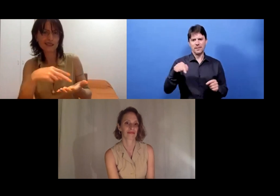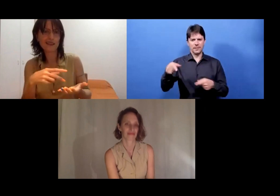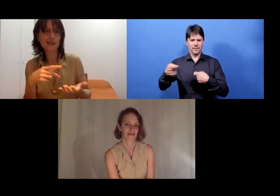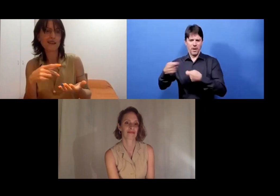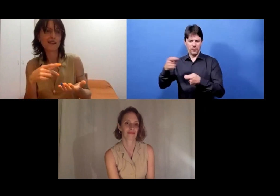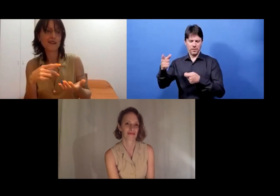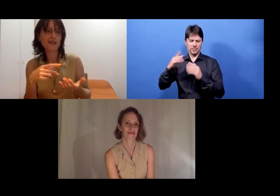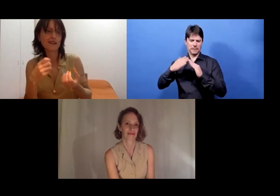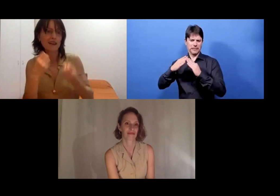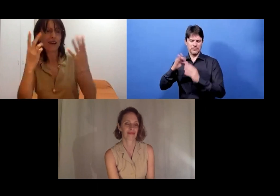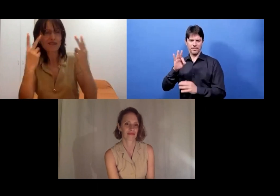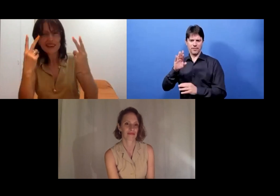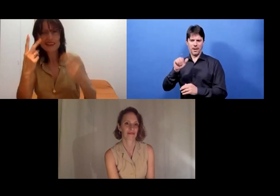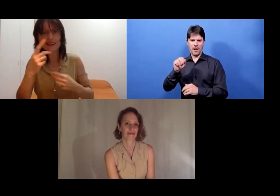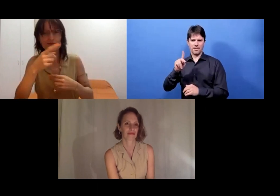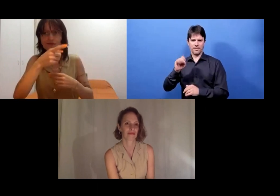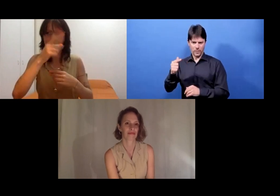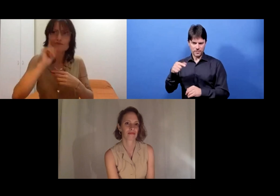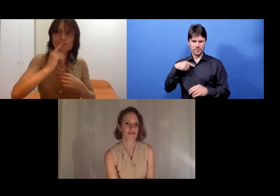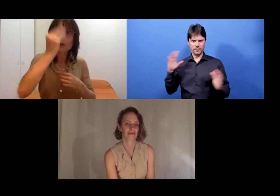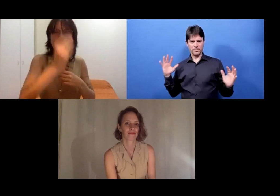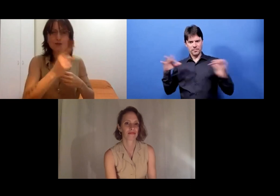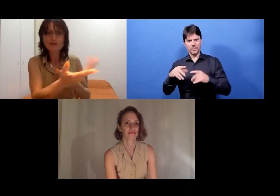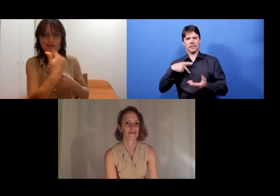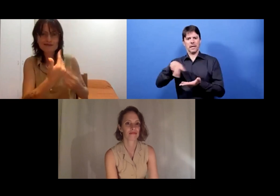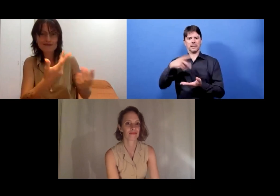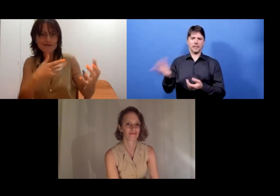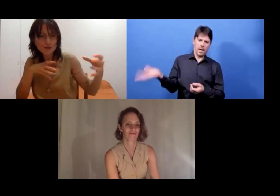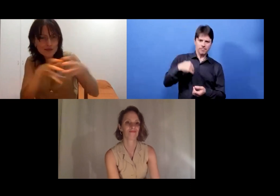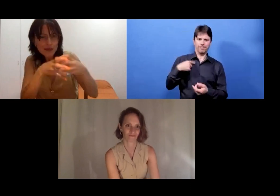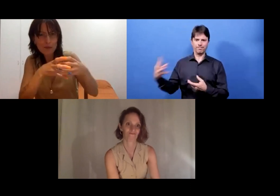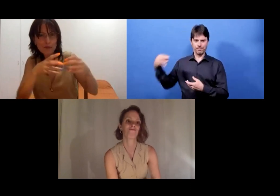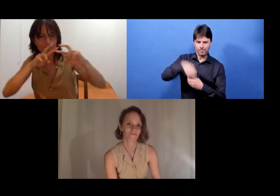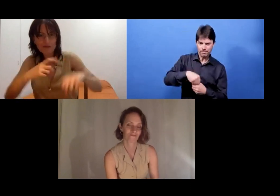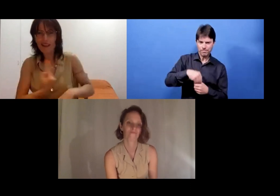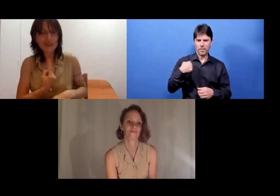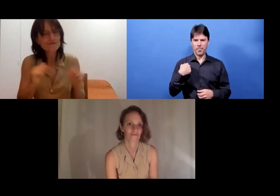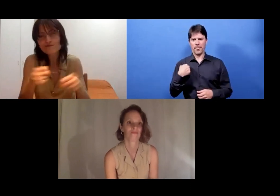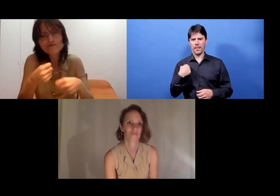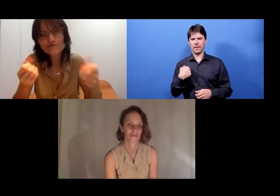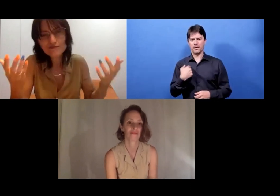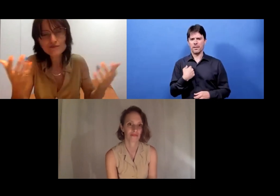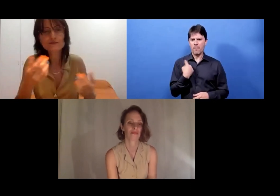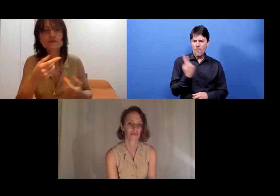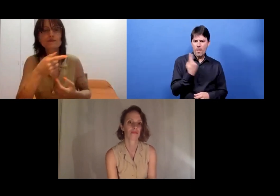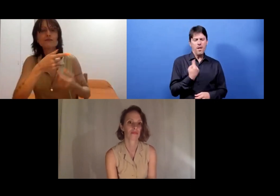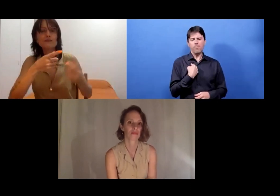And I called Kassandra: "Come on, join me. Let's do something together. It's very hard by myself."